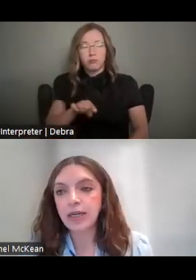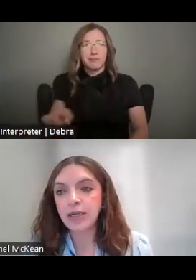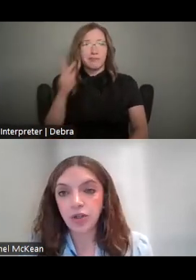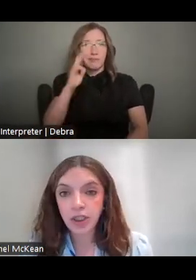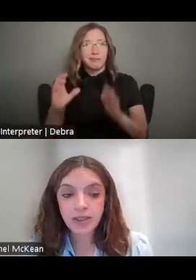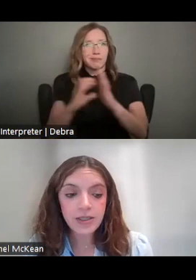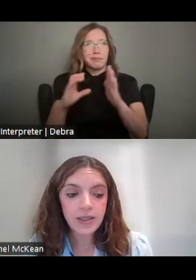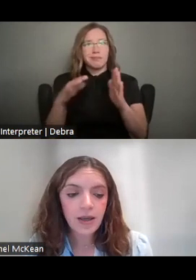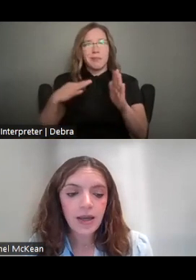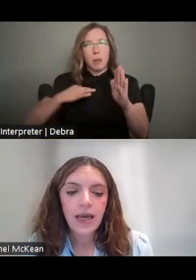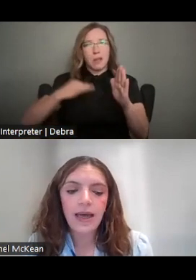INSTRUCTIONS.